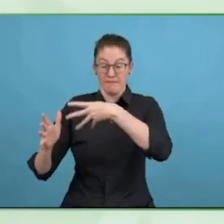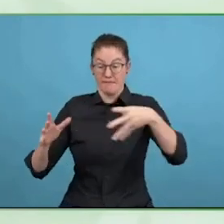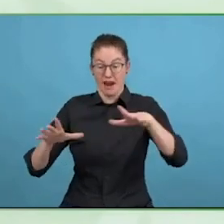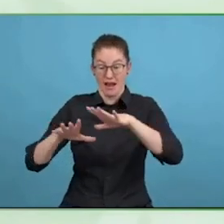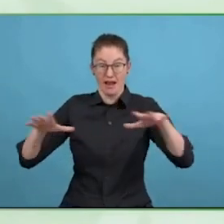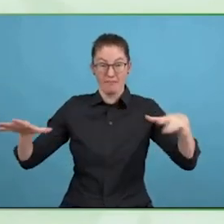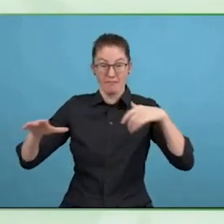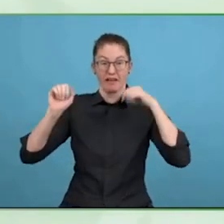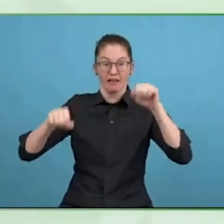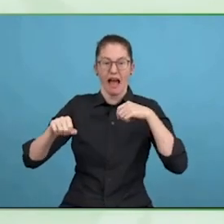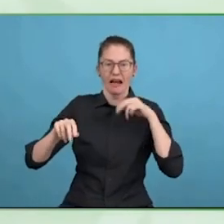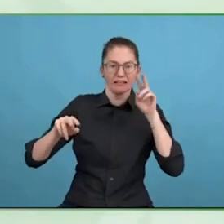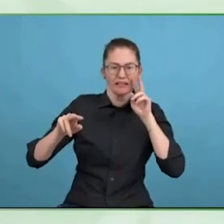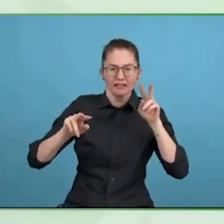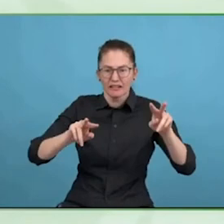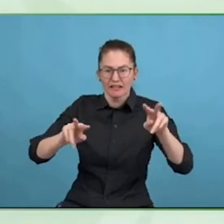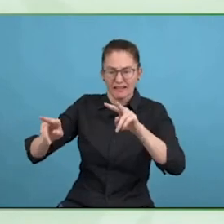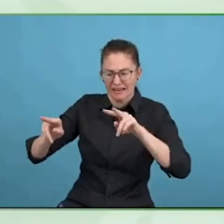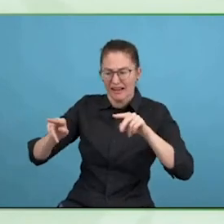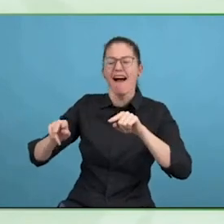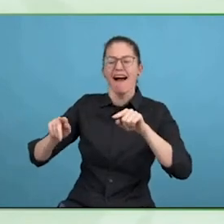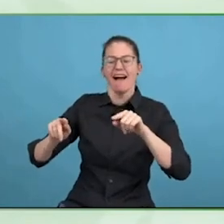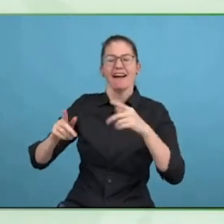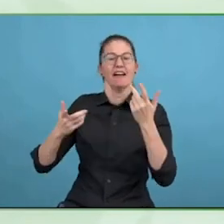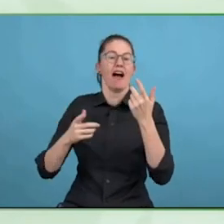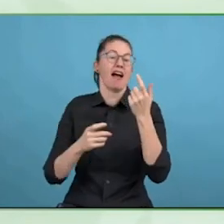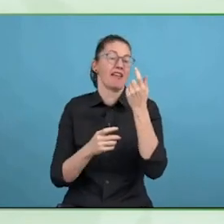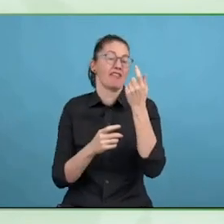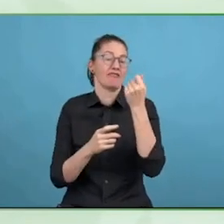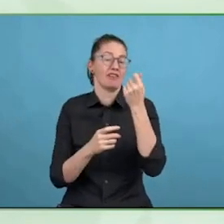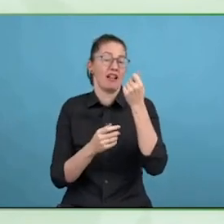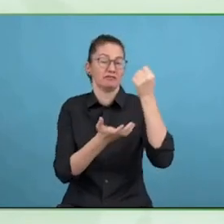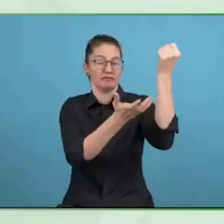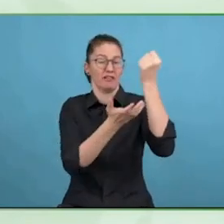wheelchair, having additional assistance in your home, how can we